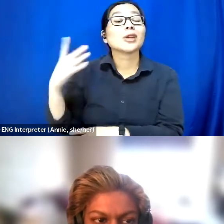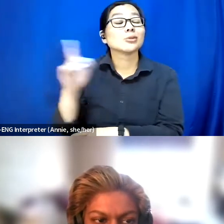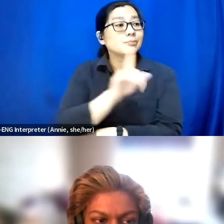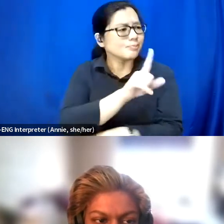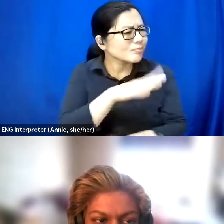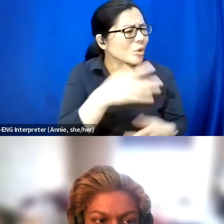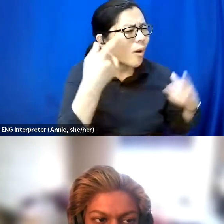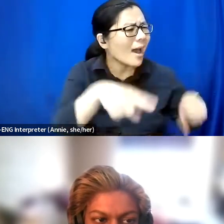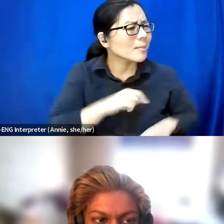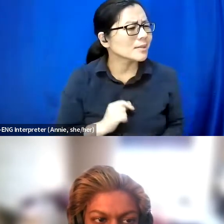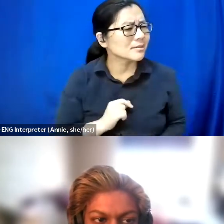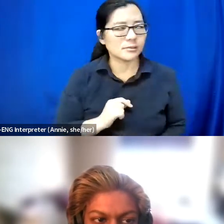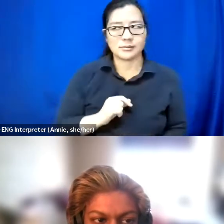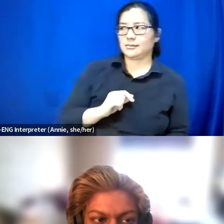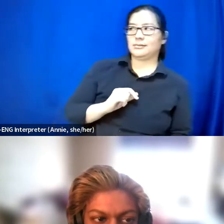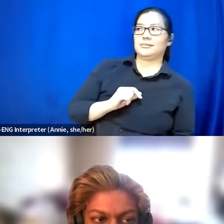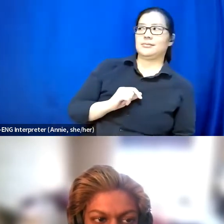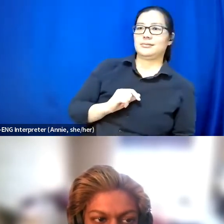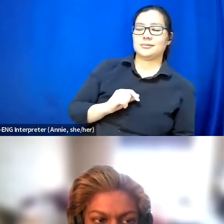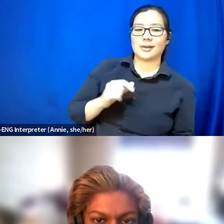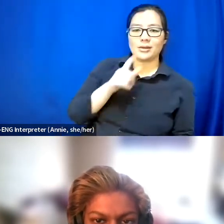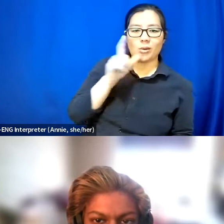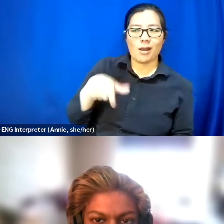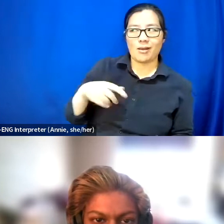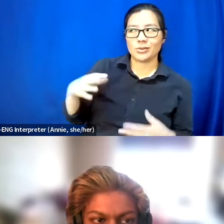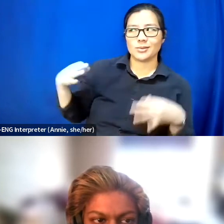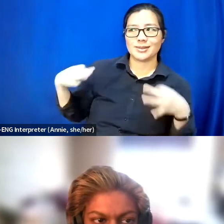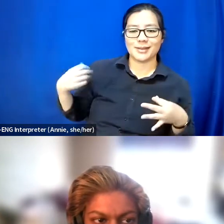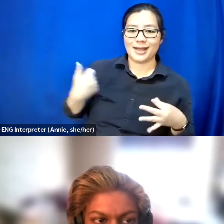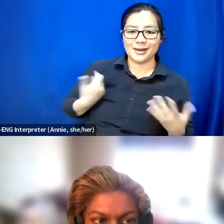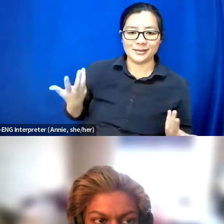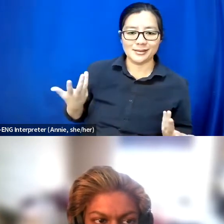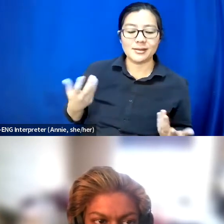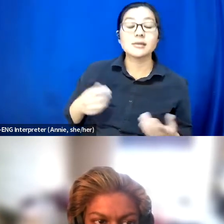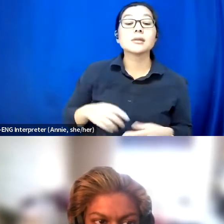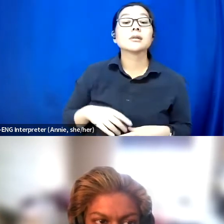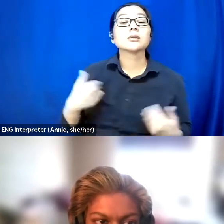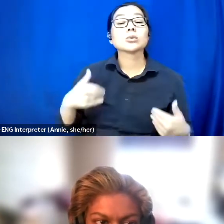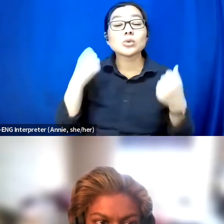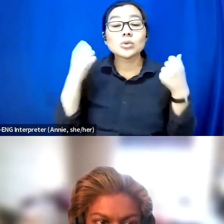And it's basically I don't have to tell people that, and the amount of comments like yeah, you do.